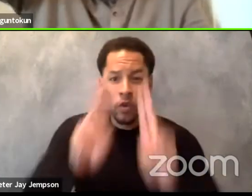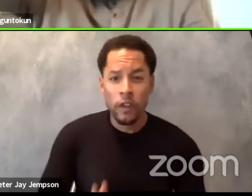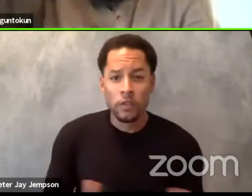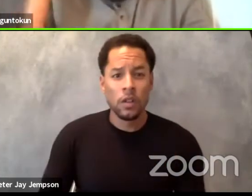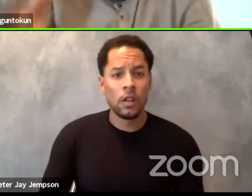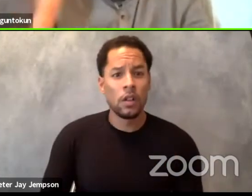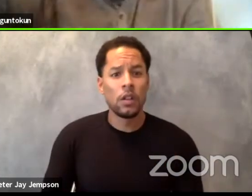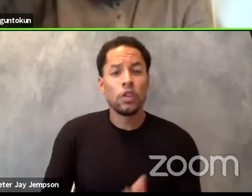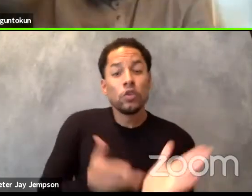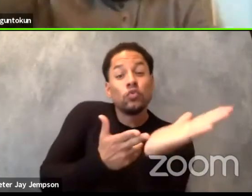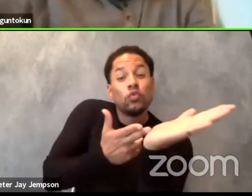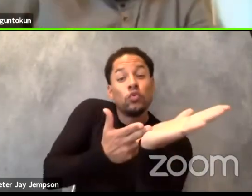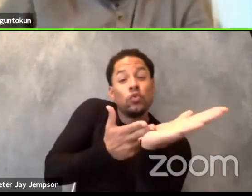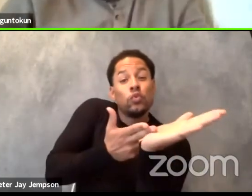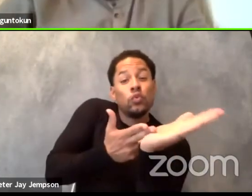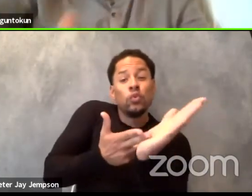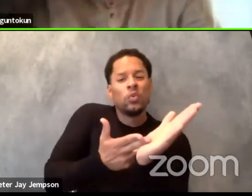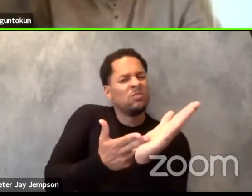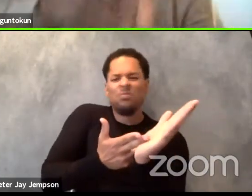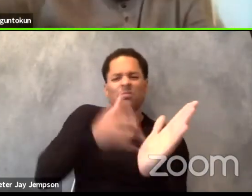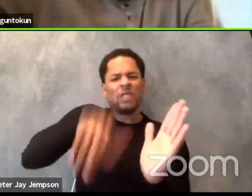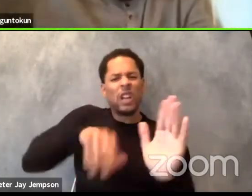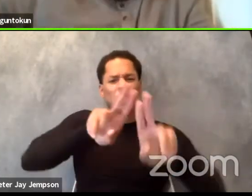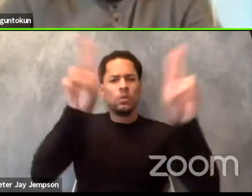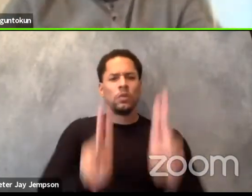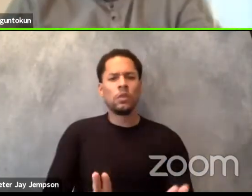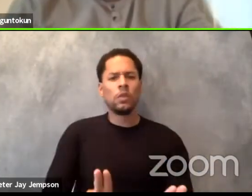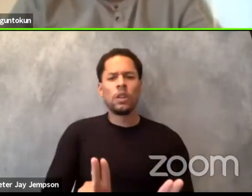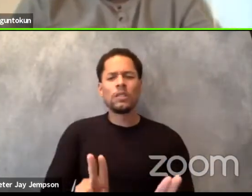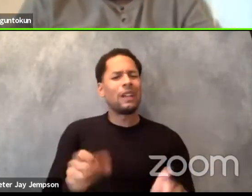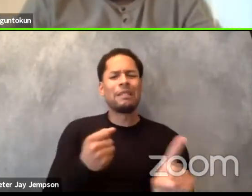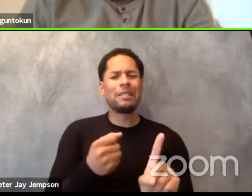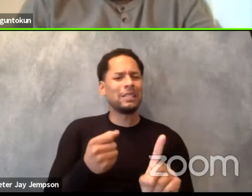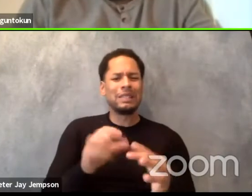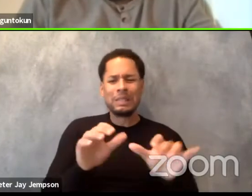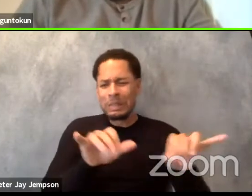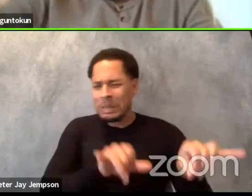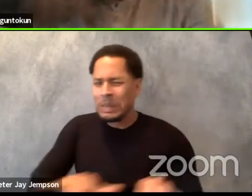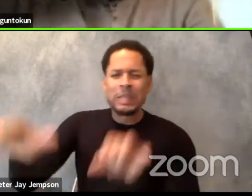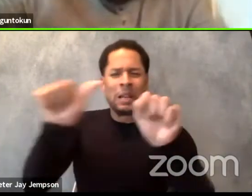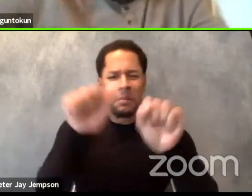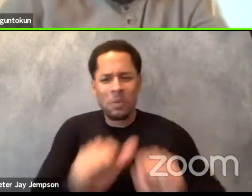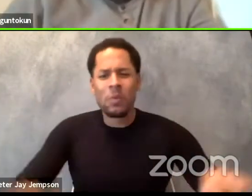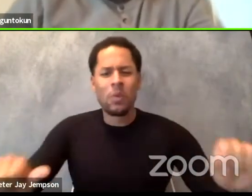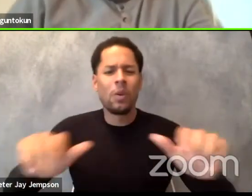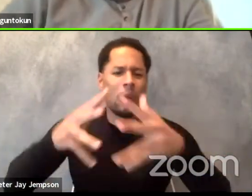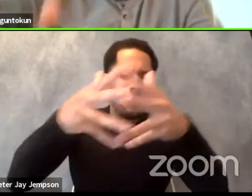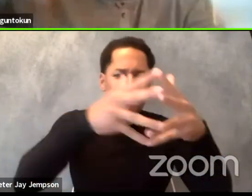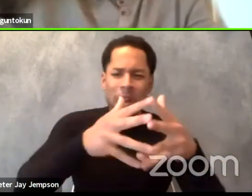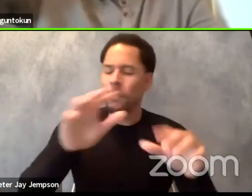The truths are universal. They are the same across the world, they are the same across the world.